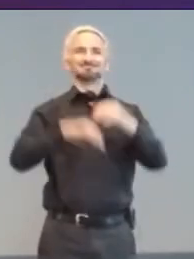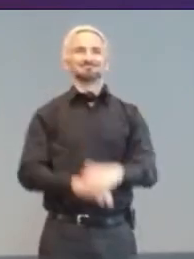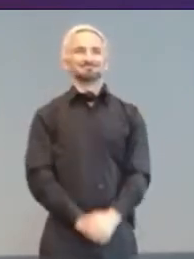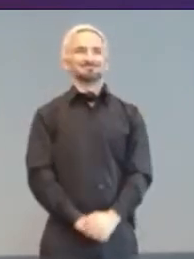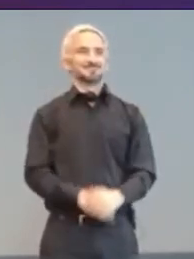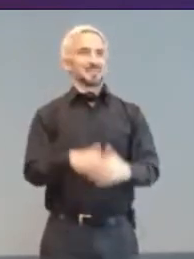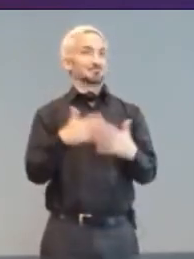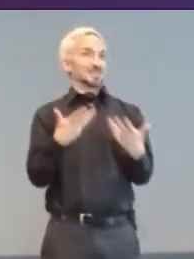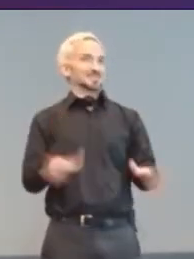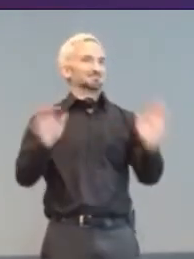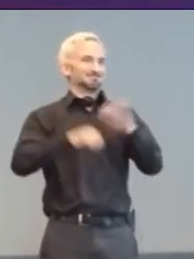And that's it.